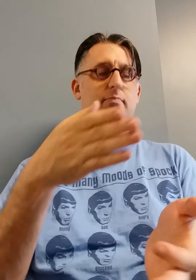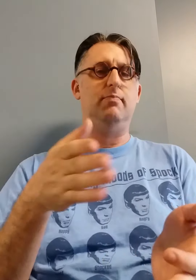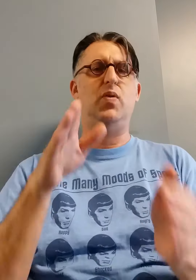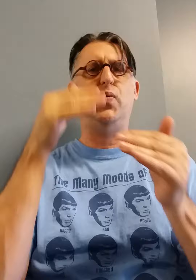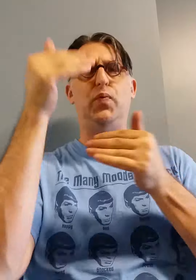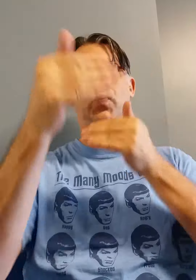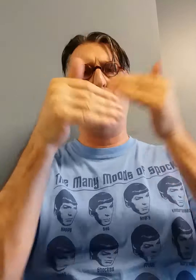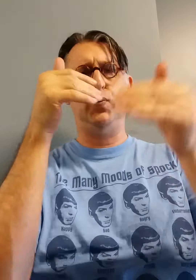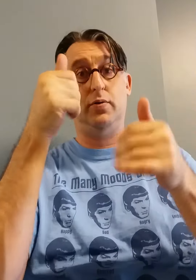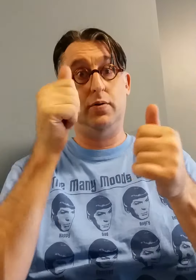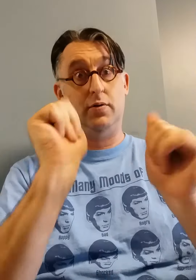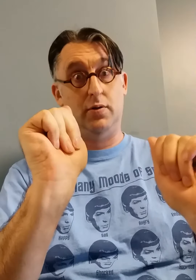We will try it out...